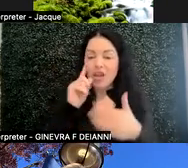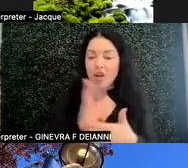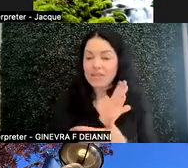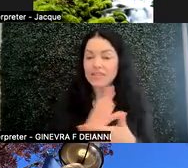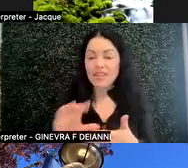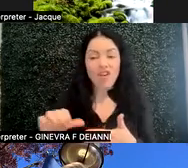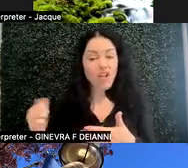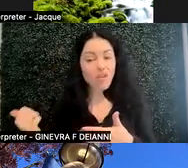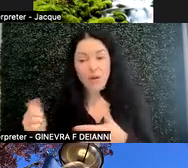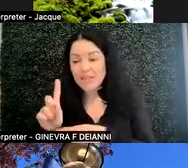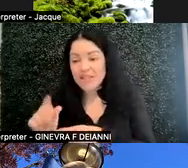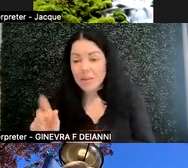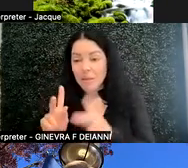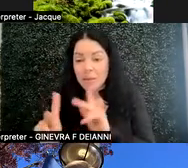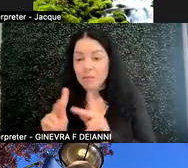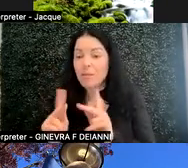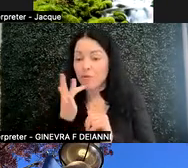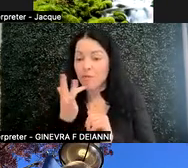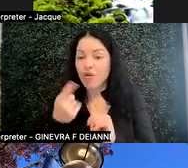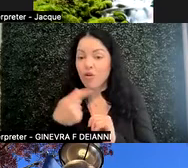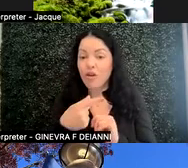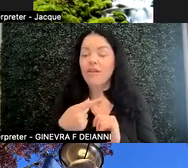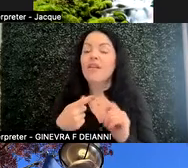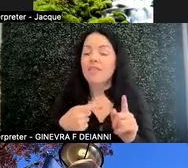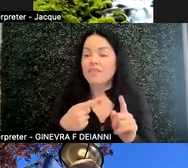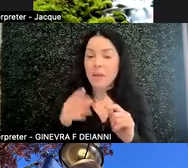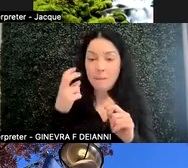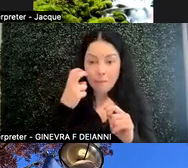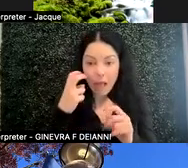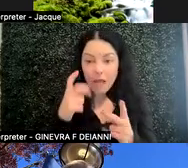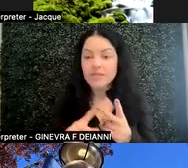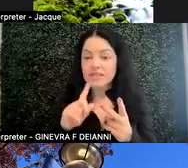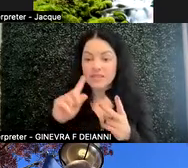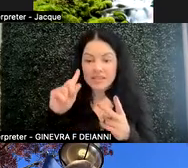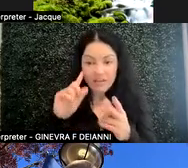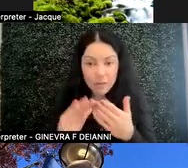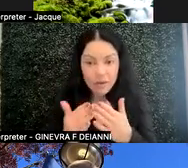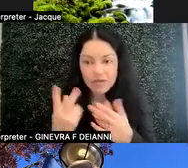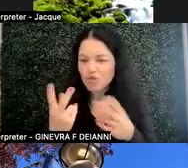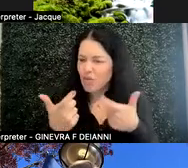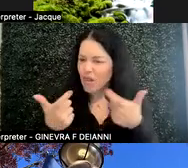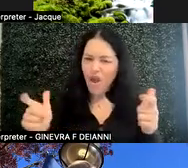prefer identity first language. The blind community, the deaf community are two large communities that embrace that.